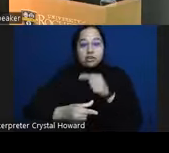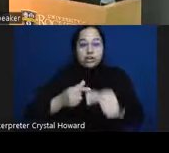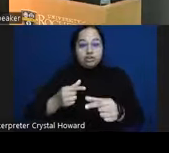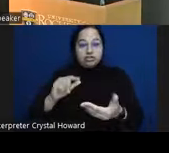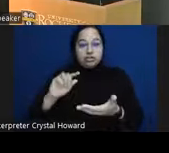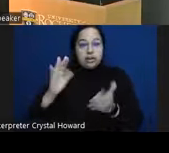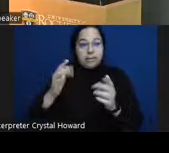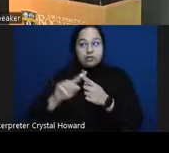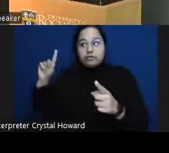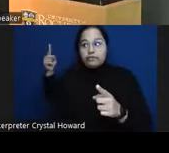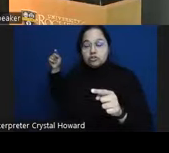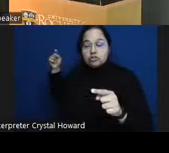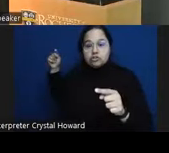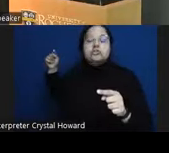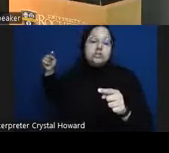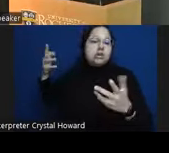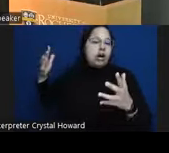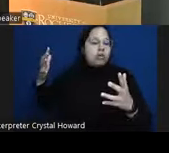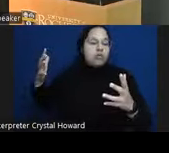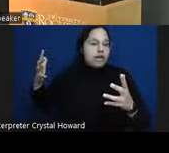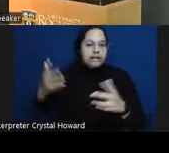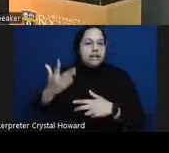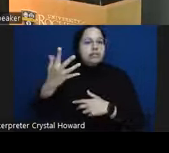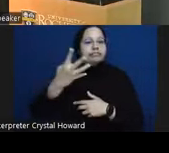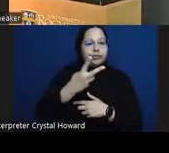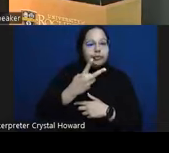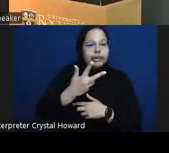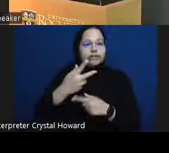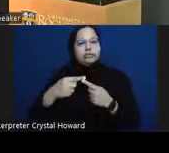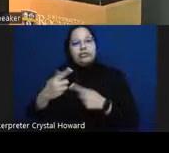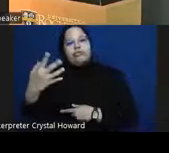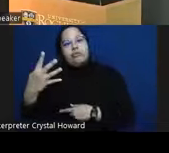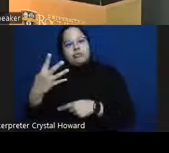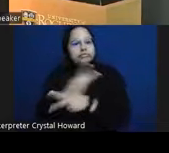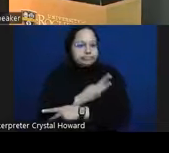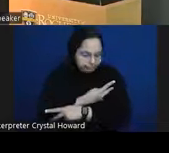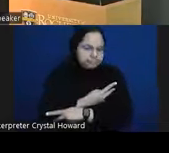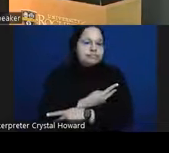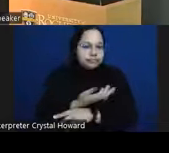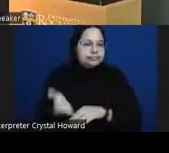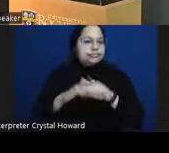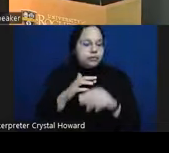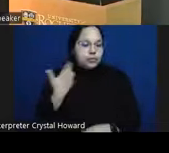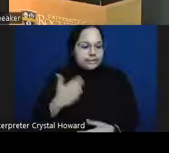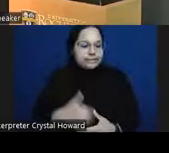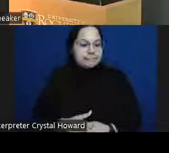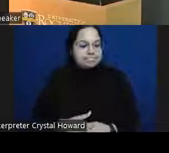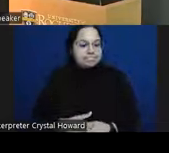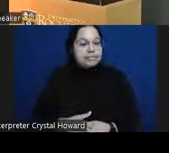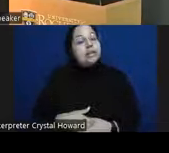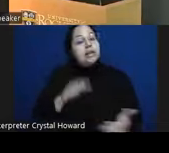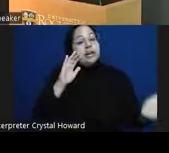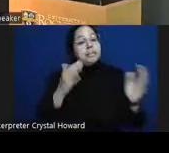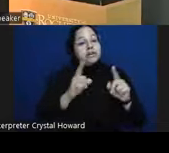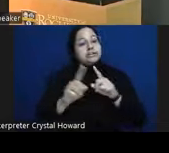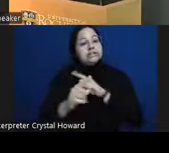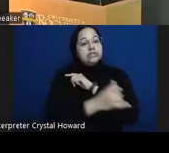and then amongst nationalities uh Puerto Ricans have the highest uh rates of depression uh anxiety